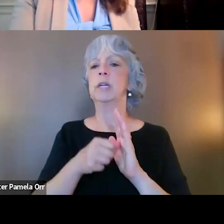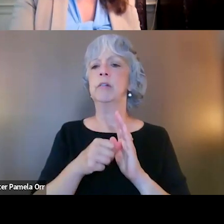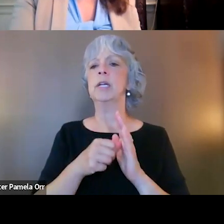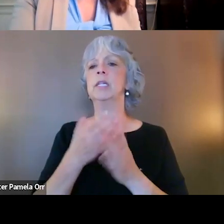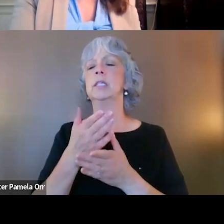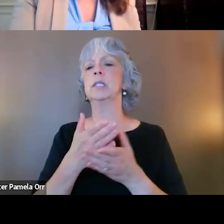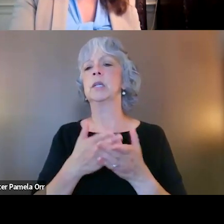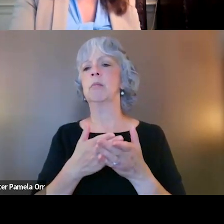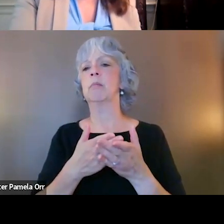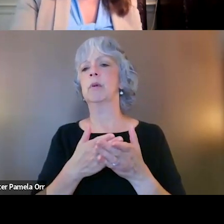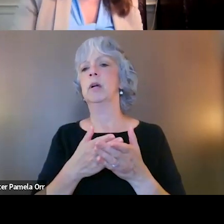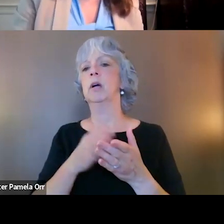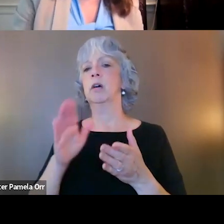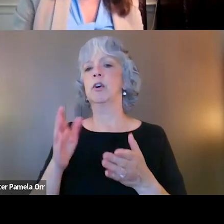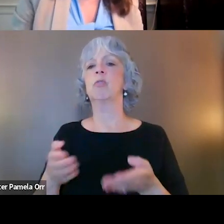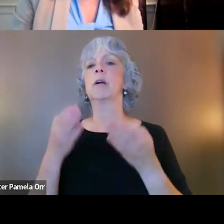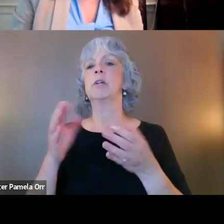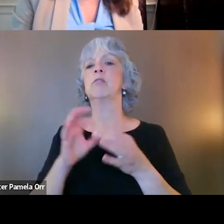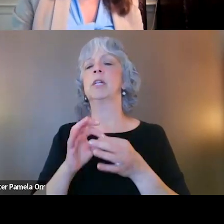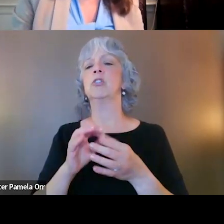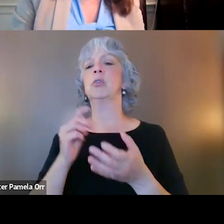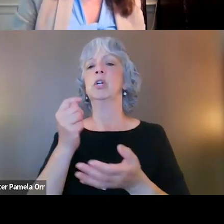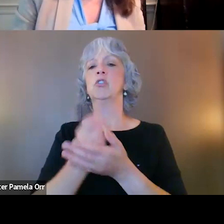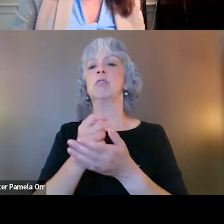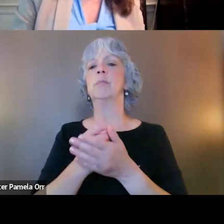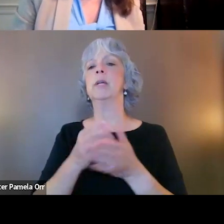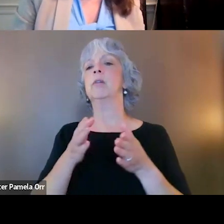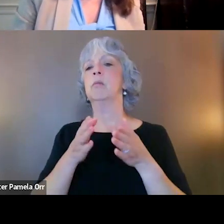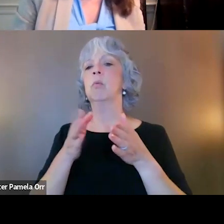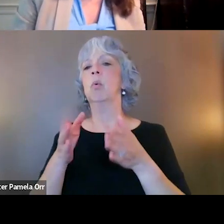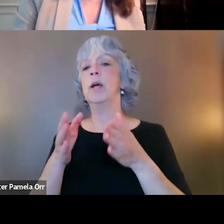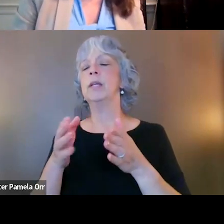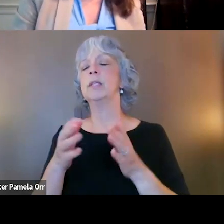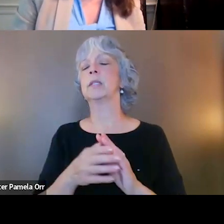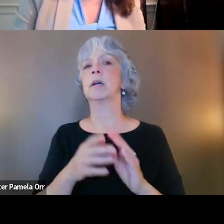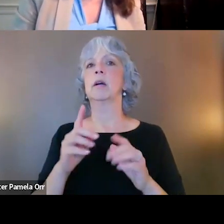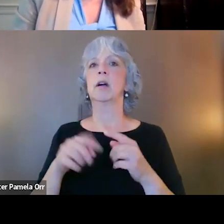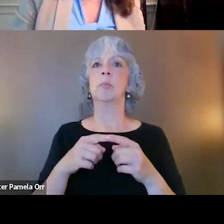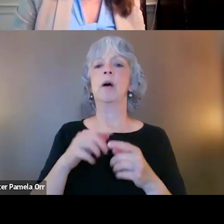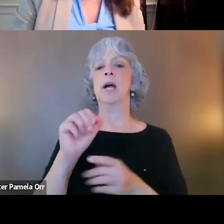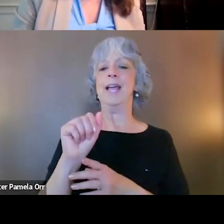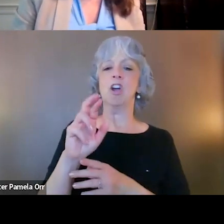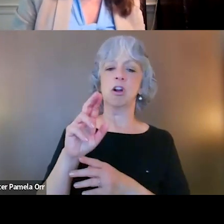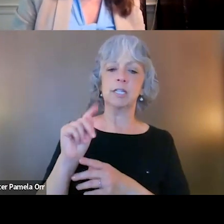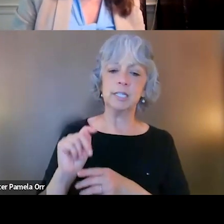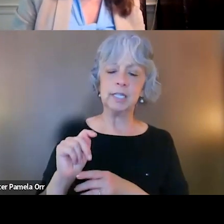some of her recommendations around treatment modalities. So there was a question about ART and whether that's being used